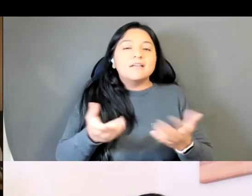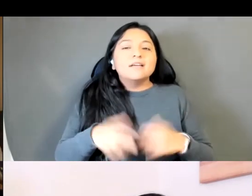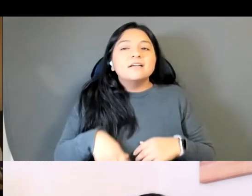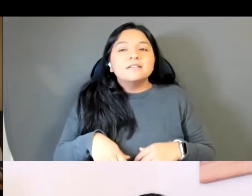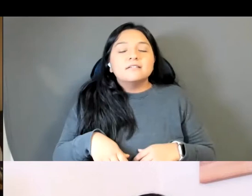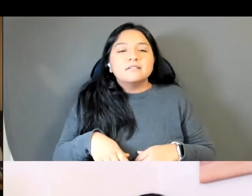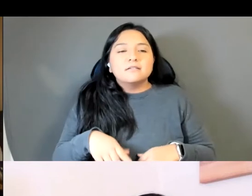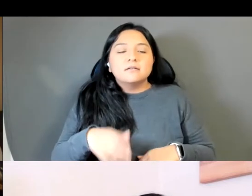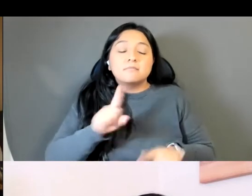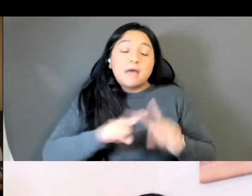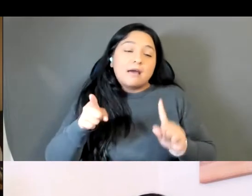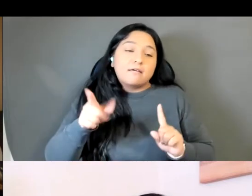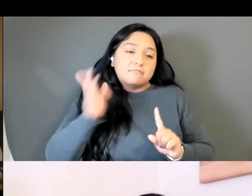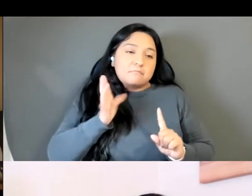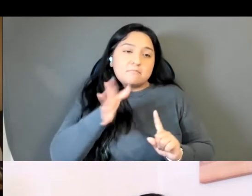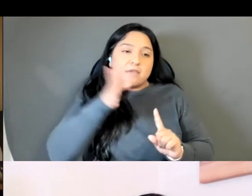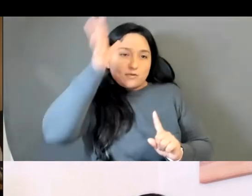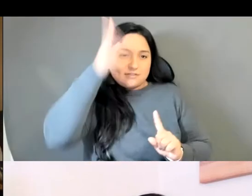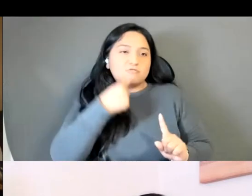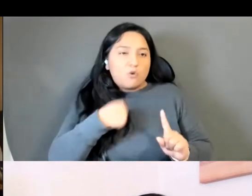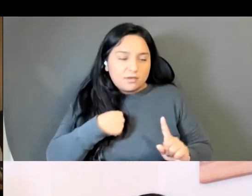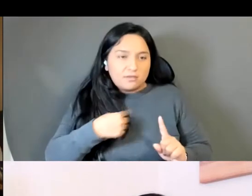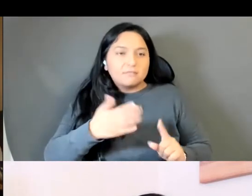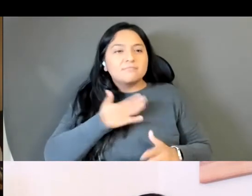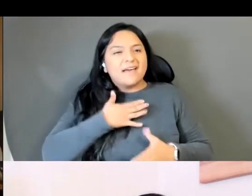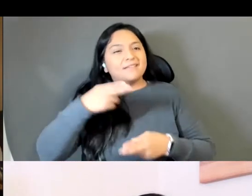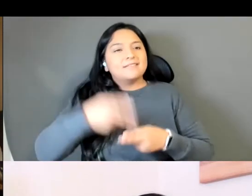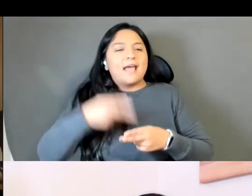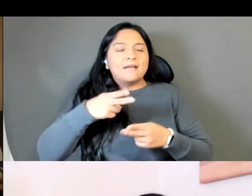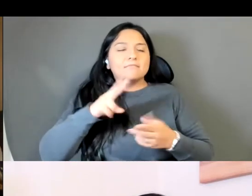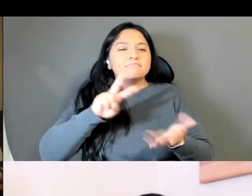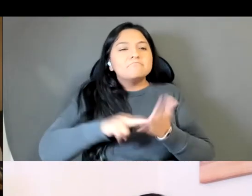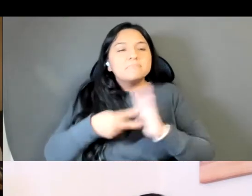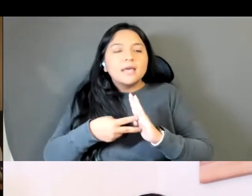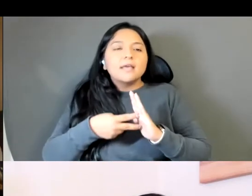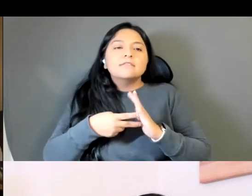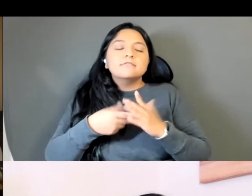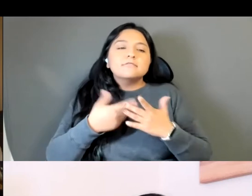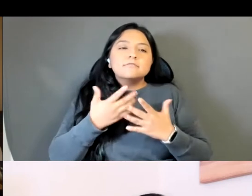beloved daughter in law, which I kind of hated because it's just such a beautiful meaning,